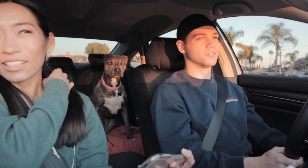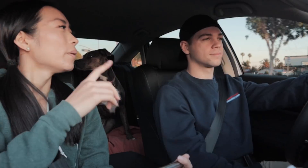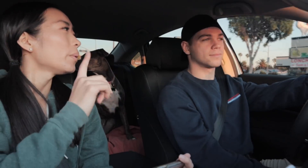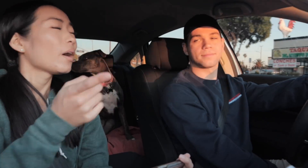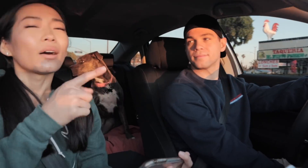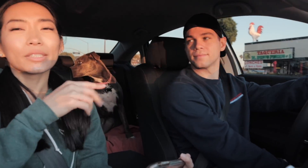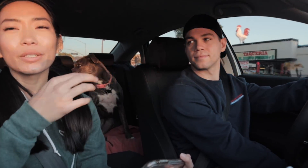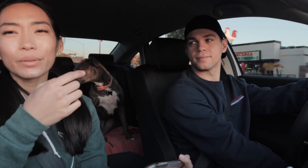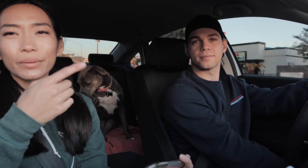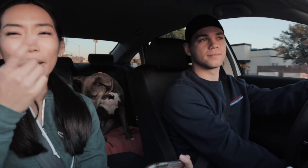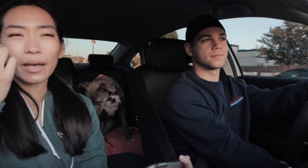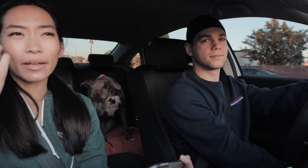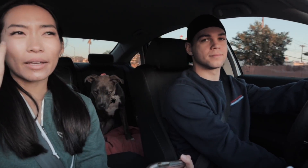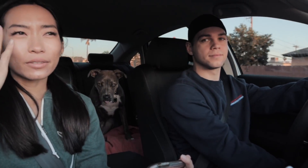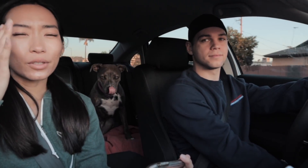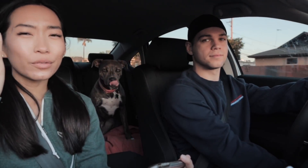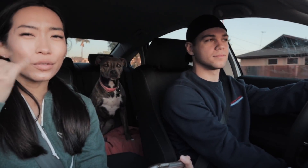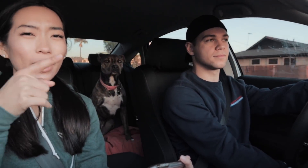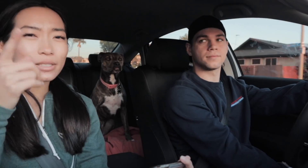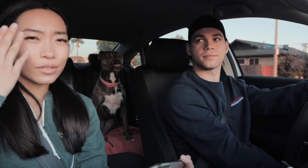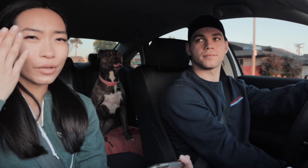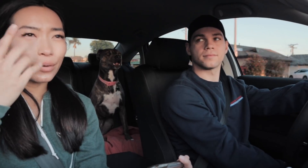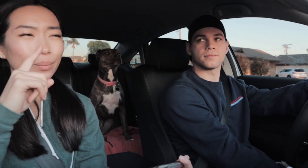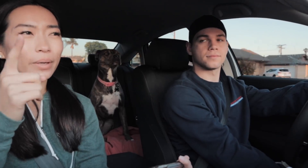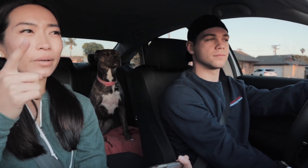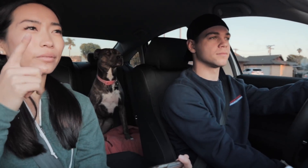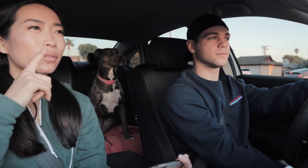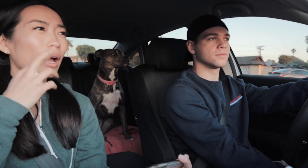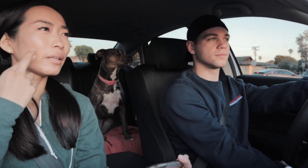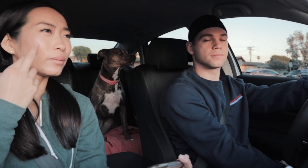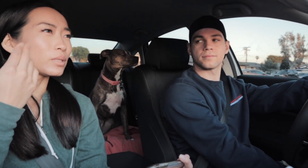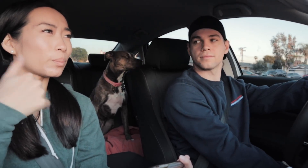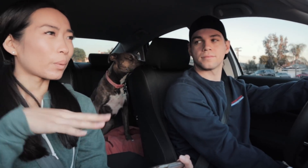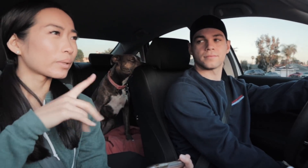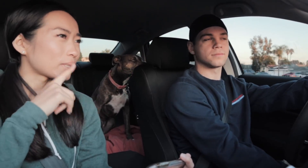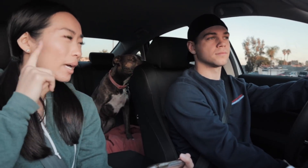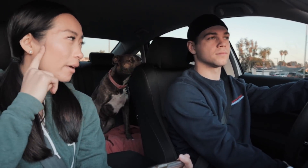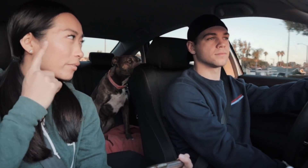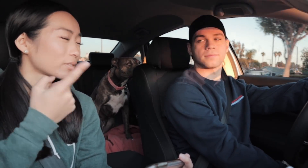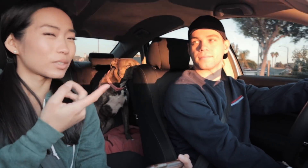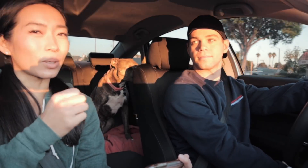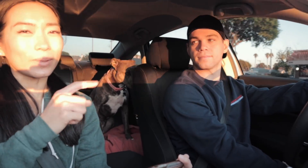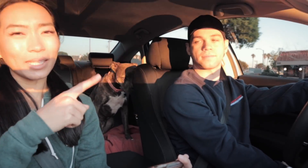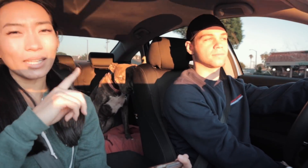E: But also I don't know if you guys know but Ryan was born deaf so he had a